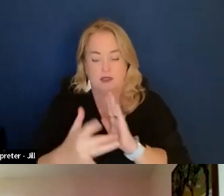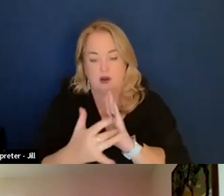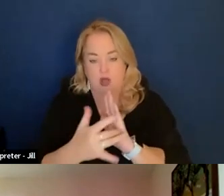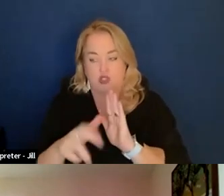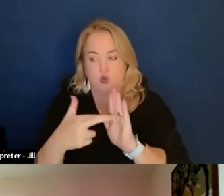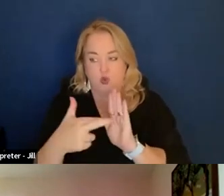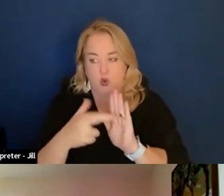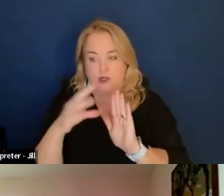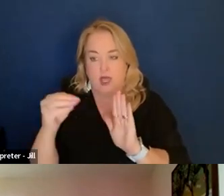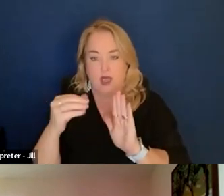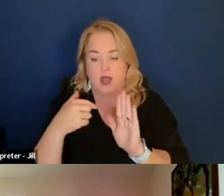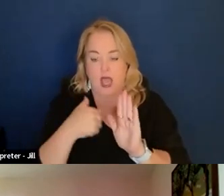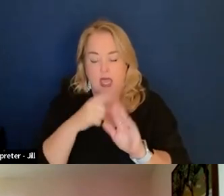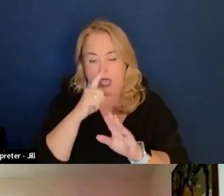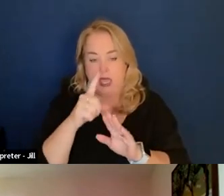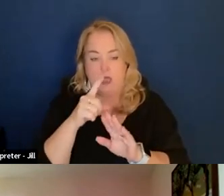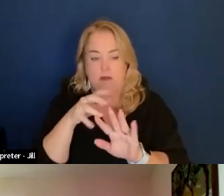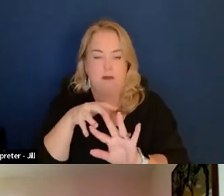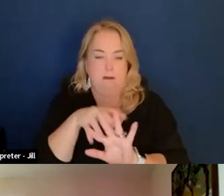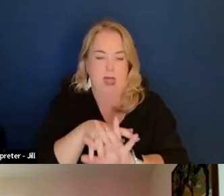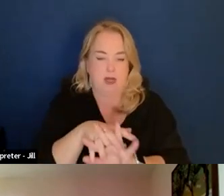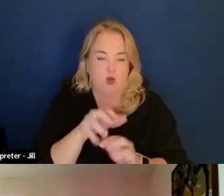I am embedded in the procurement space.